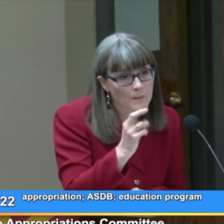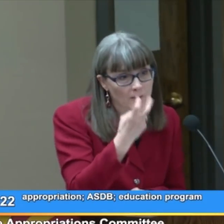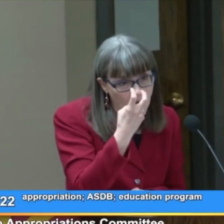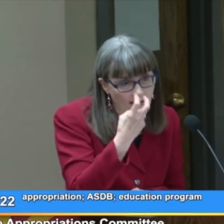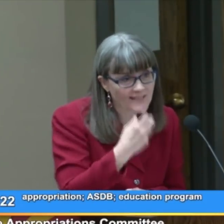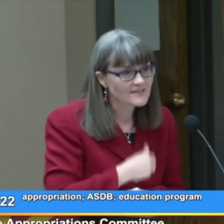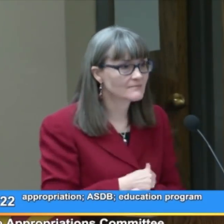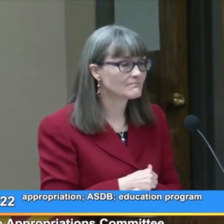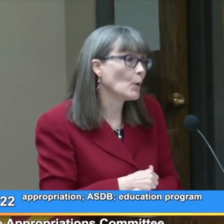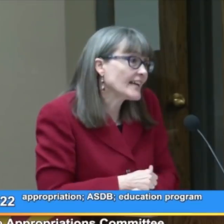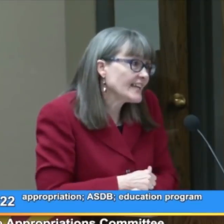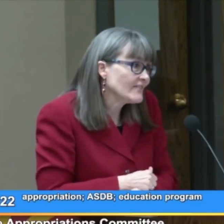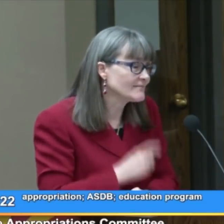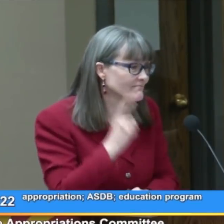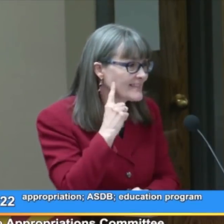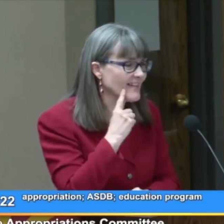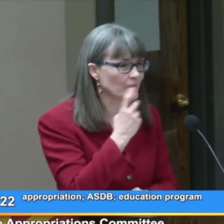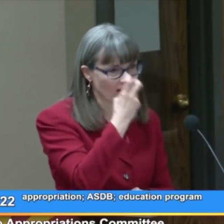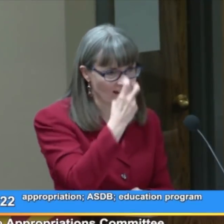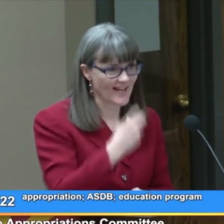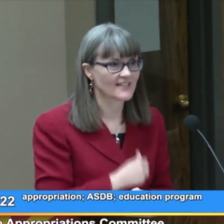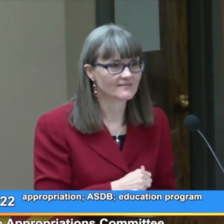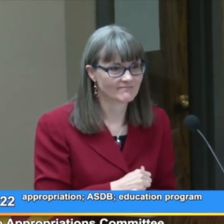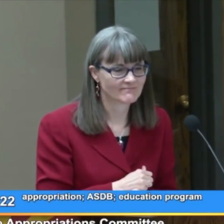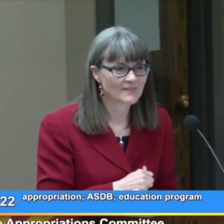or blind or even deaf-blind.